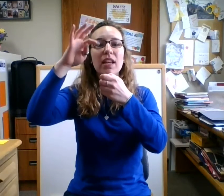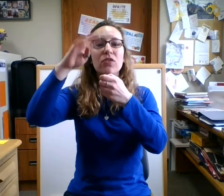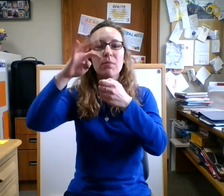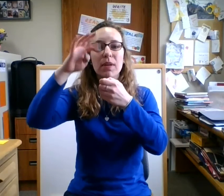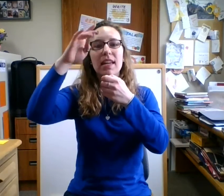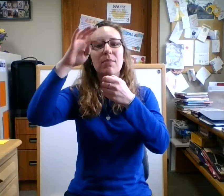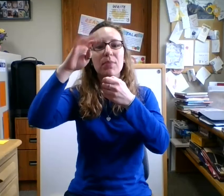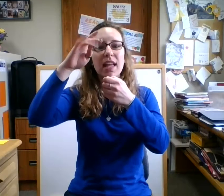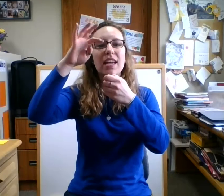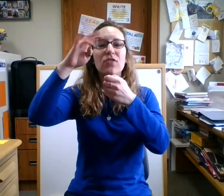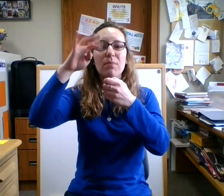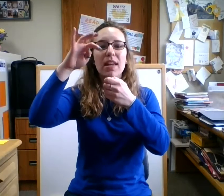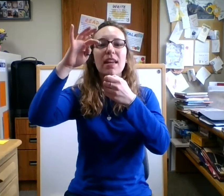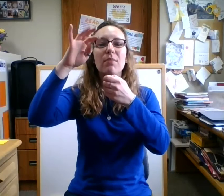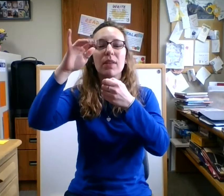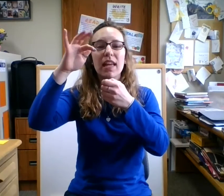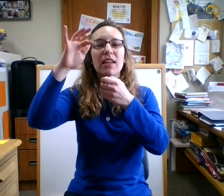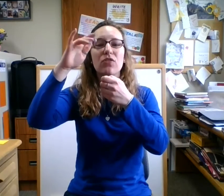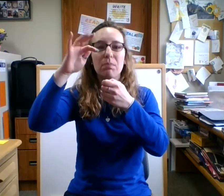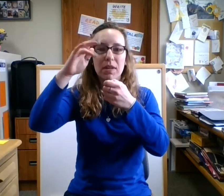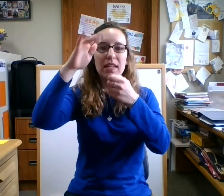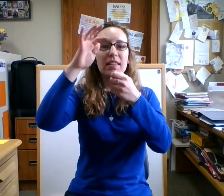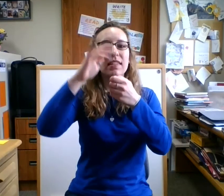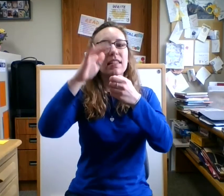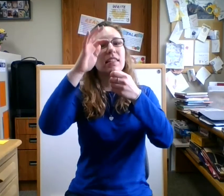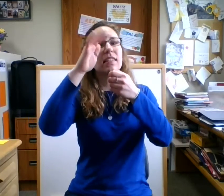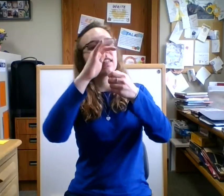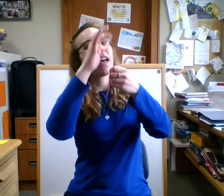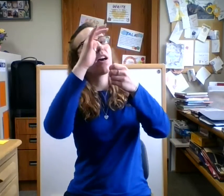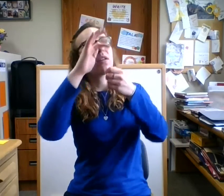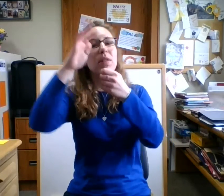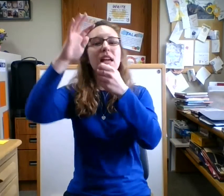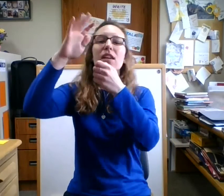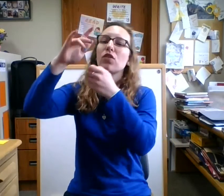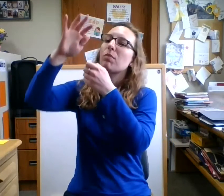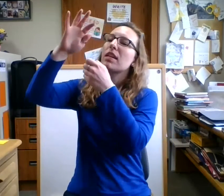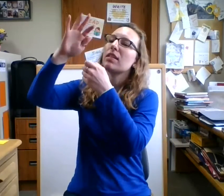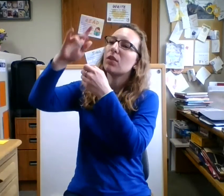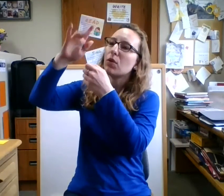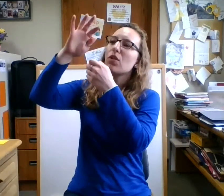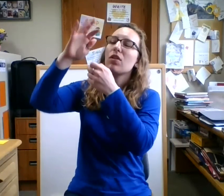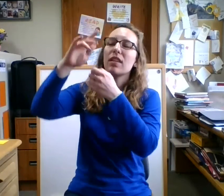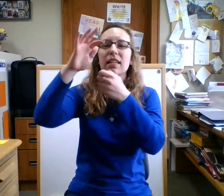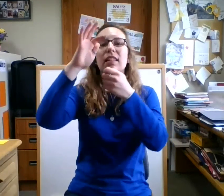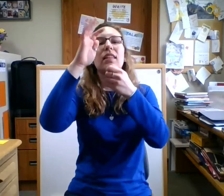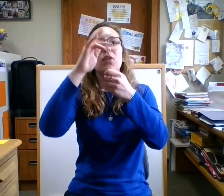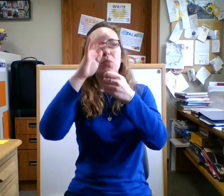trumpet play trumpet play trumpet this is how they play trumpet so early in the